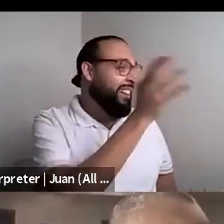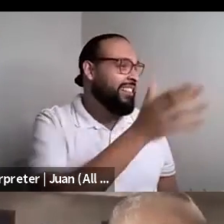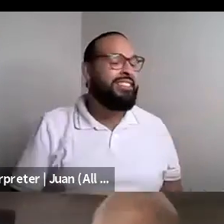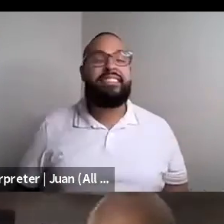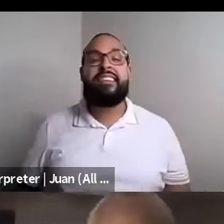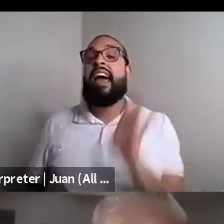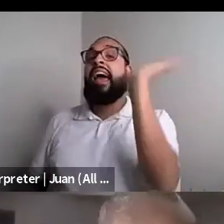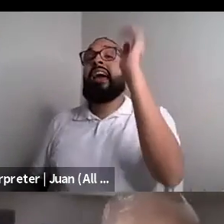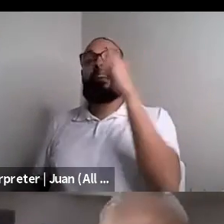Yeah, go ahead.